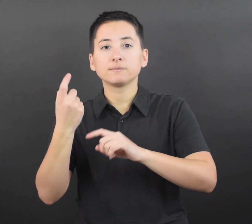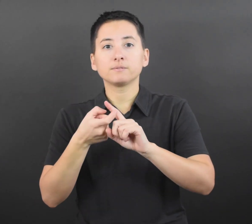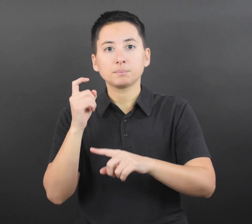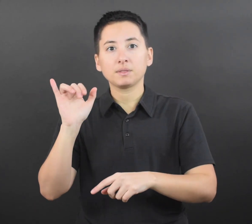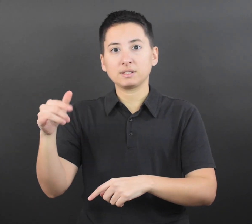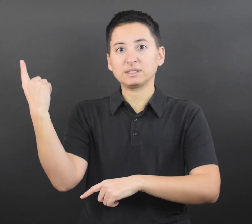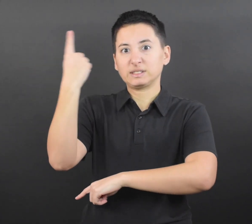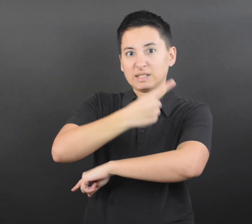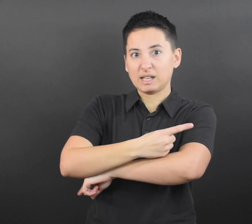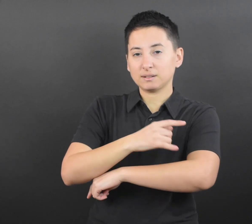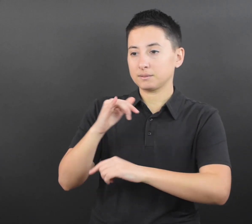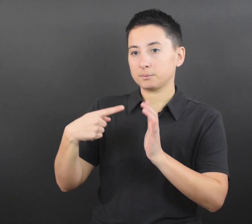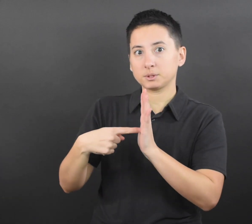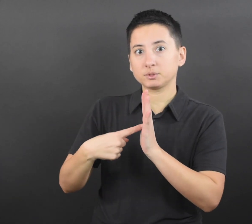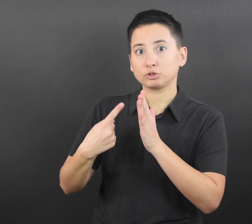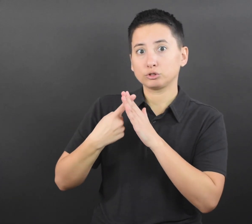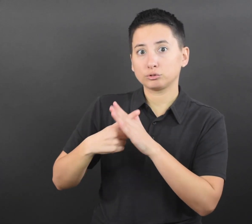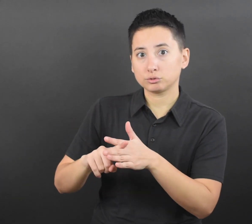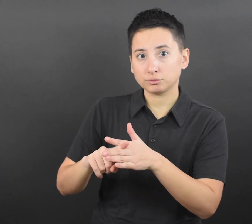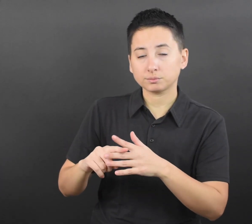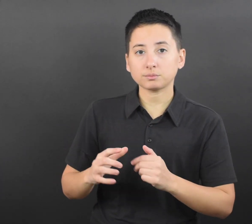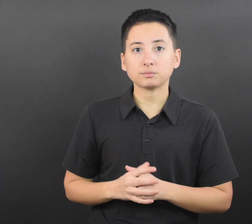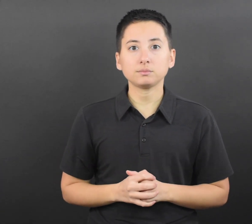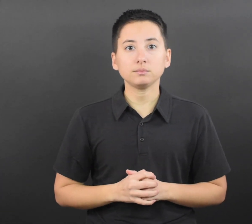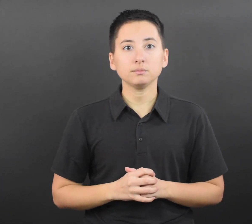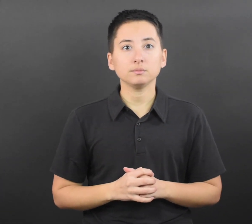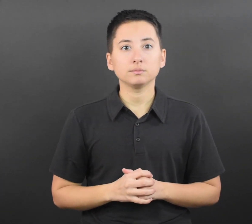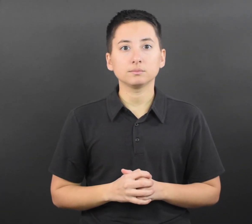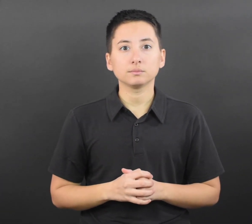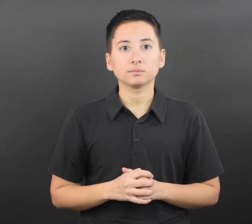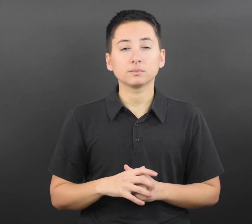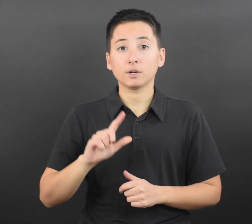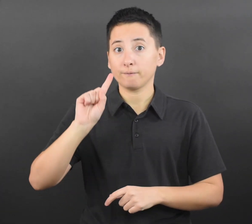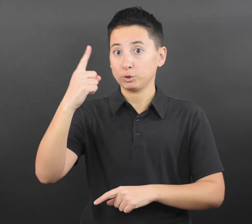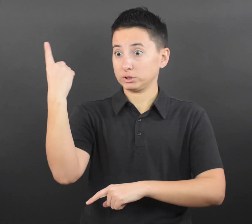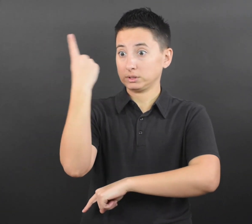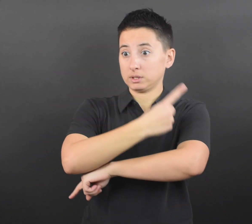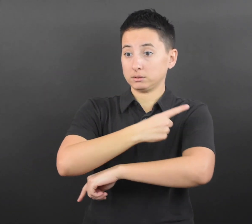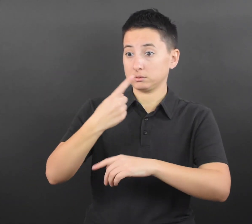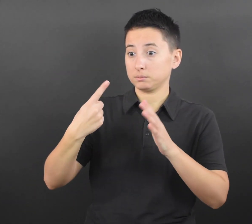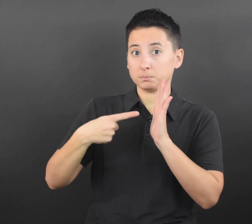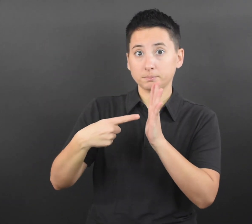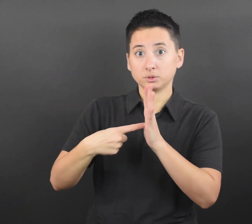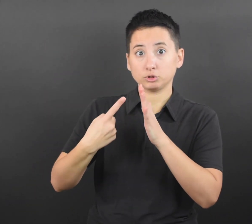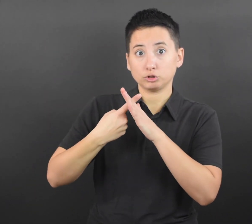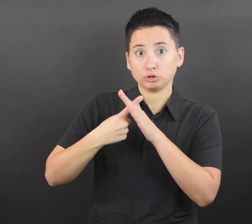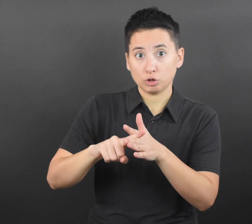develop COVID-19 symptoms, isolate for at least 5 days from the date their symptoms